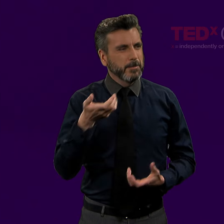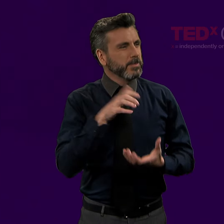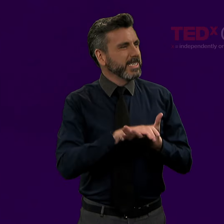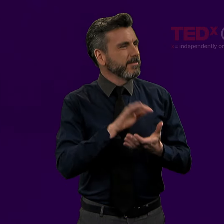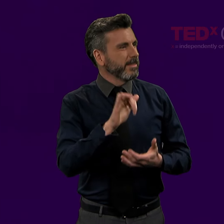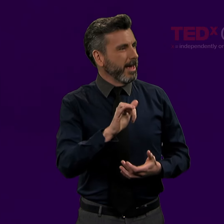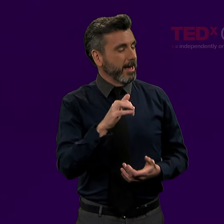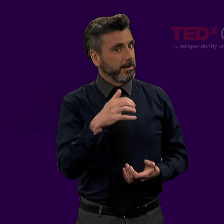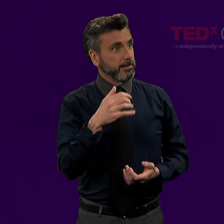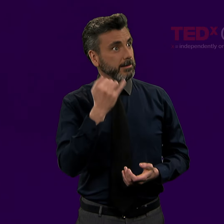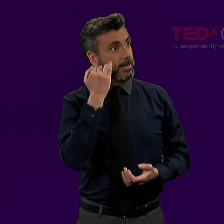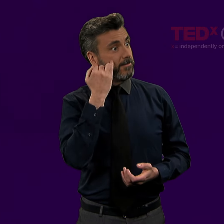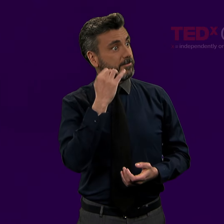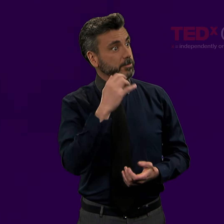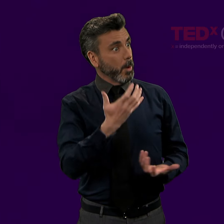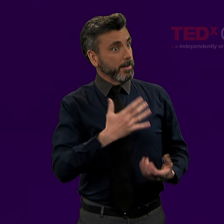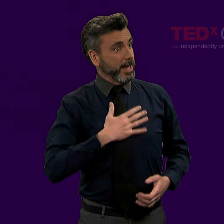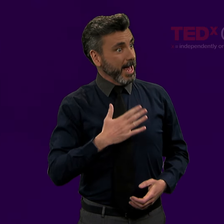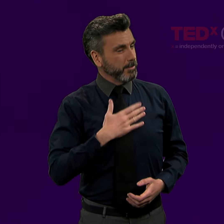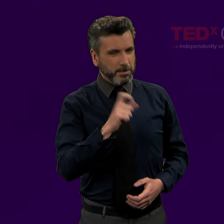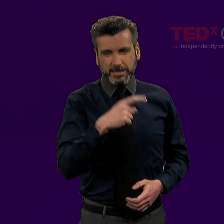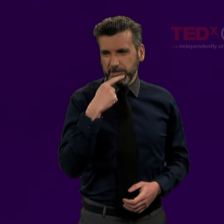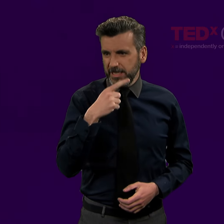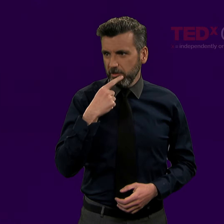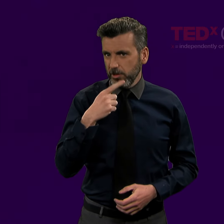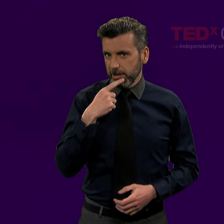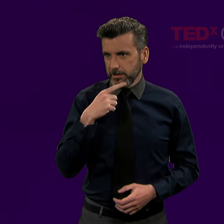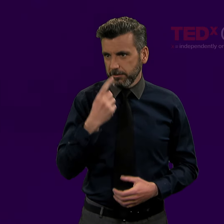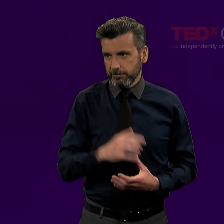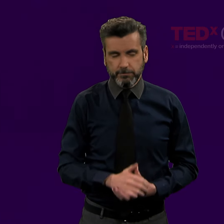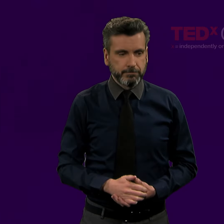And that if you wanted to be happy in this world, you really needed to be hearing.